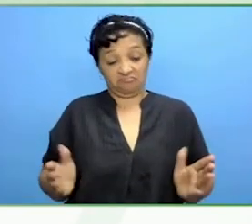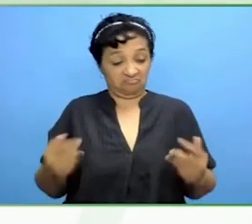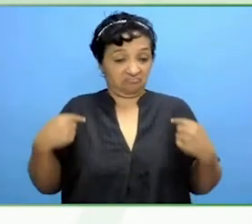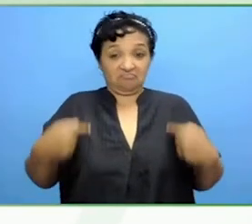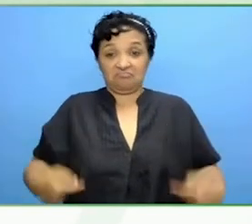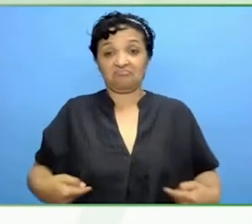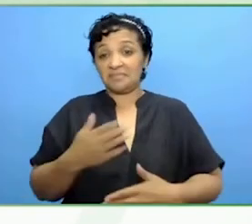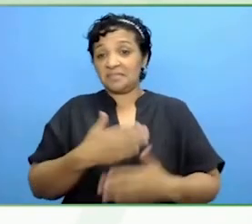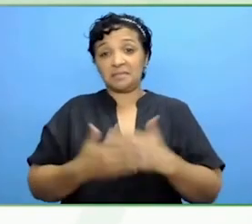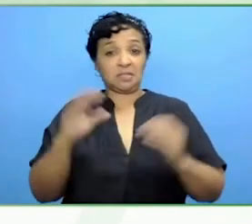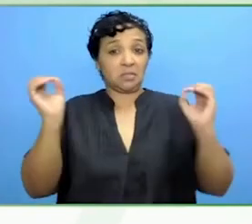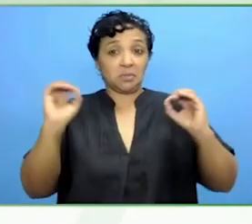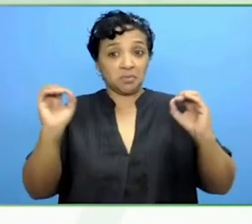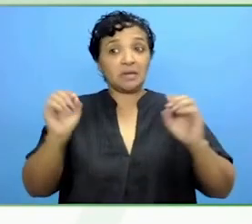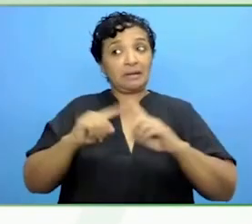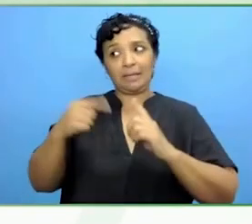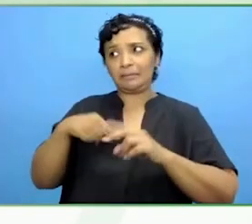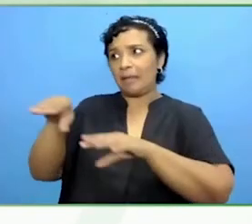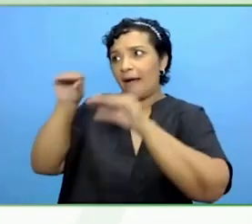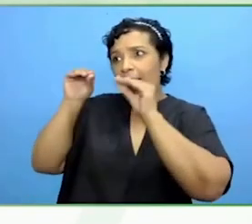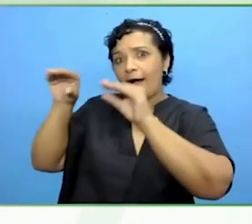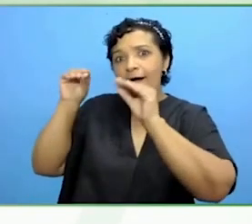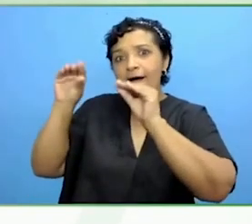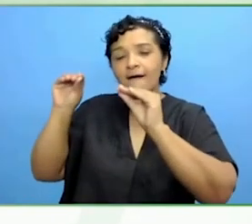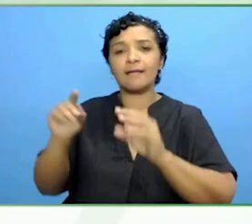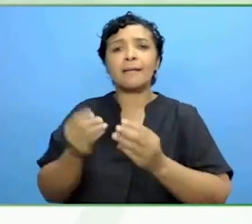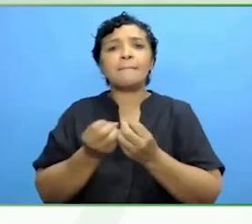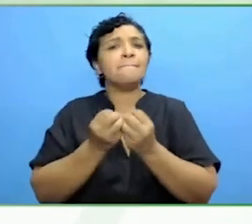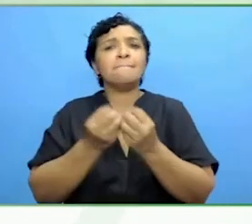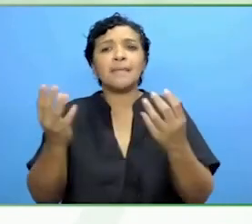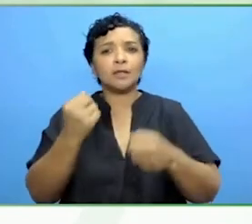colleagues out there that we don't recognise what we do.